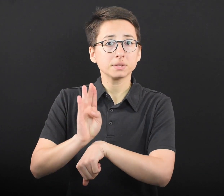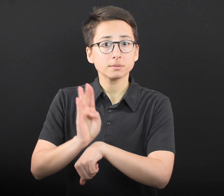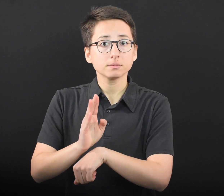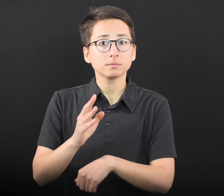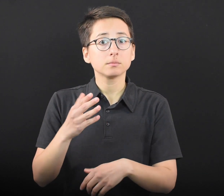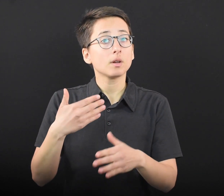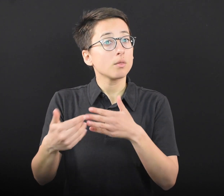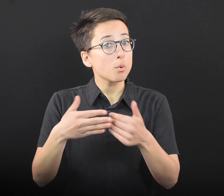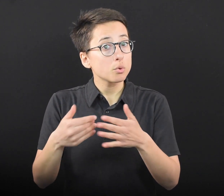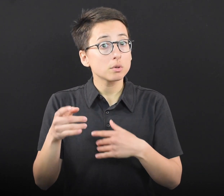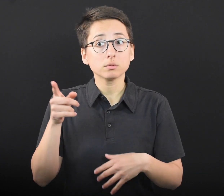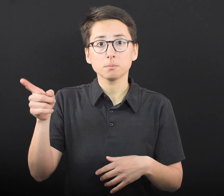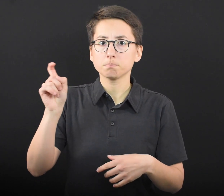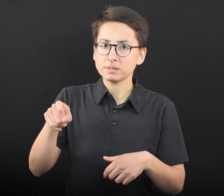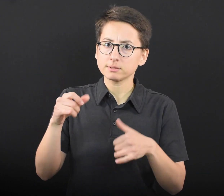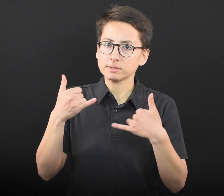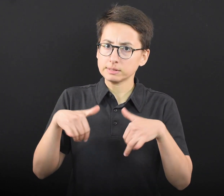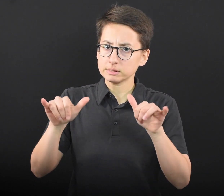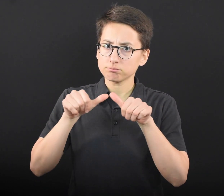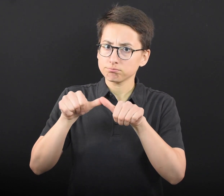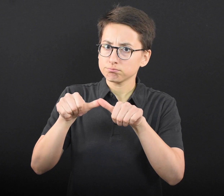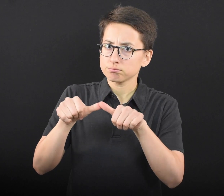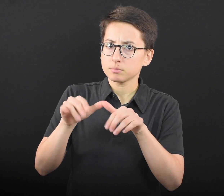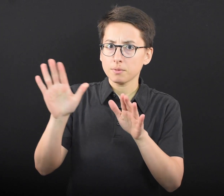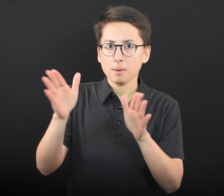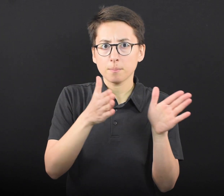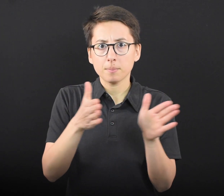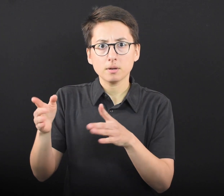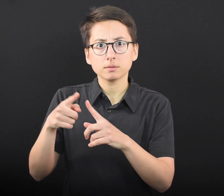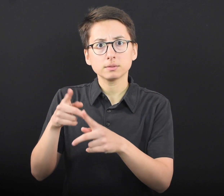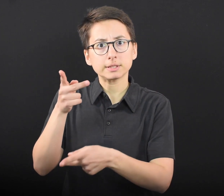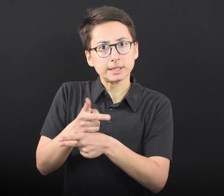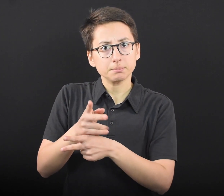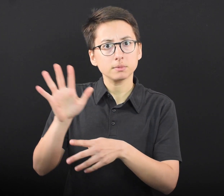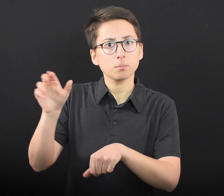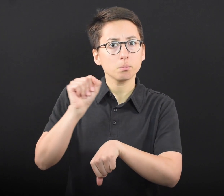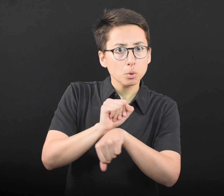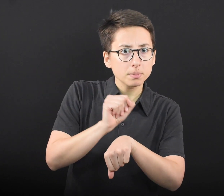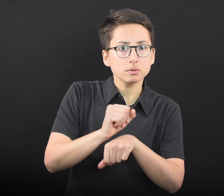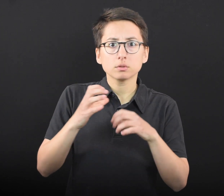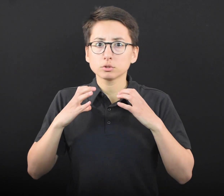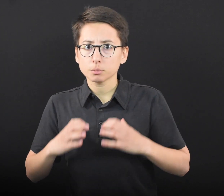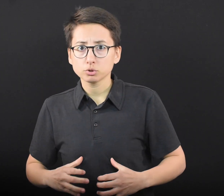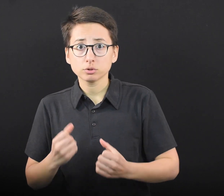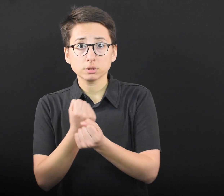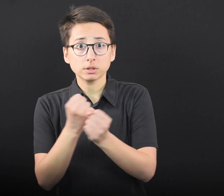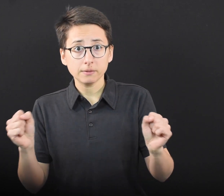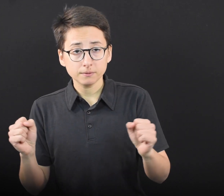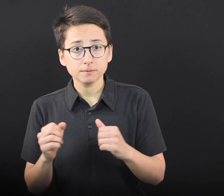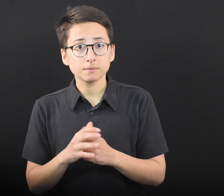though they must maintain their plans to keep their employees and customers safe – as they have